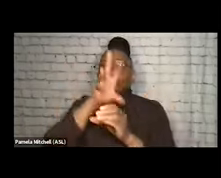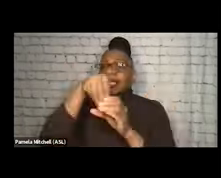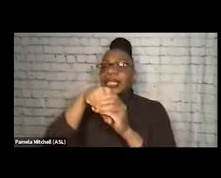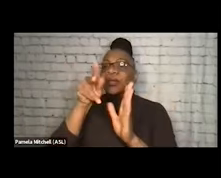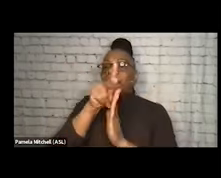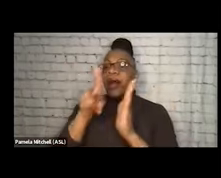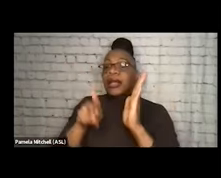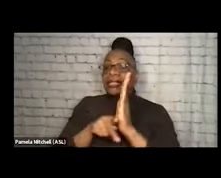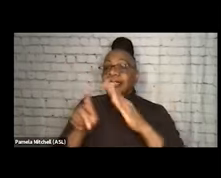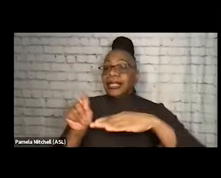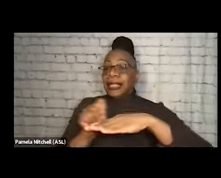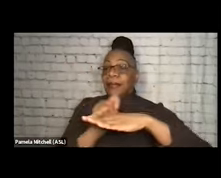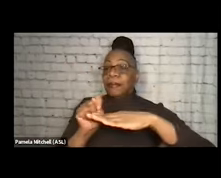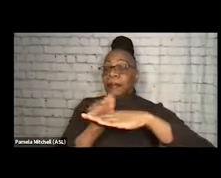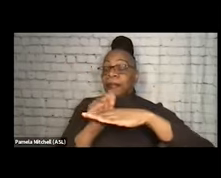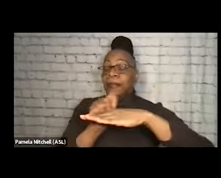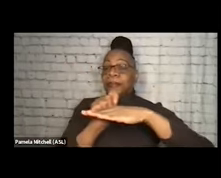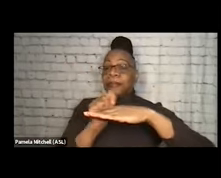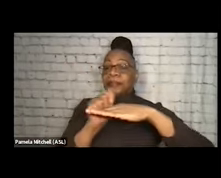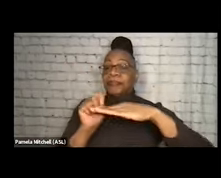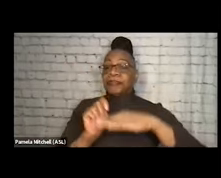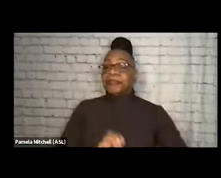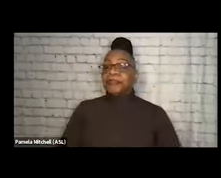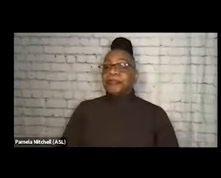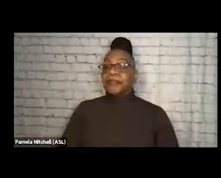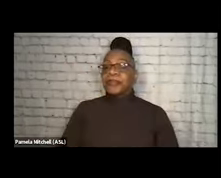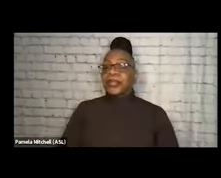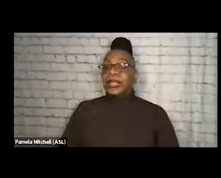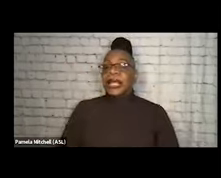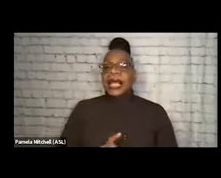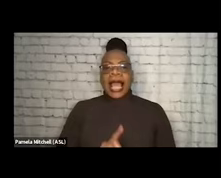that lifts one choice or one way